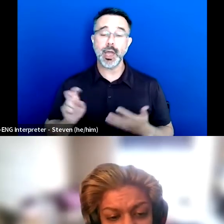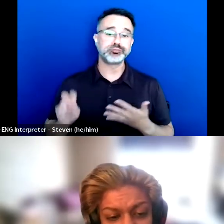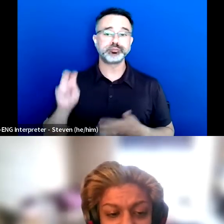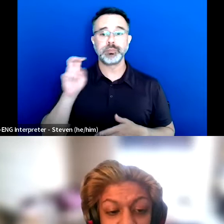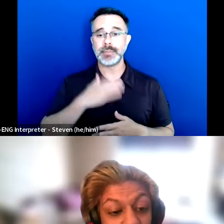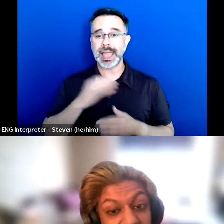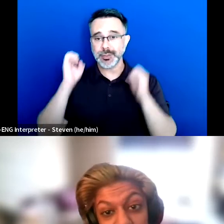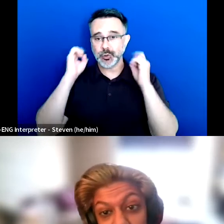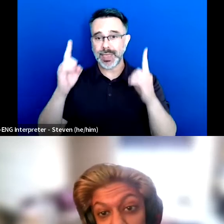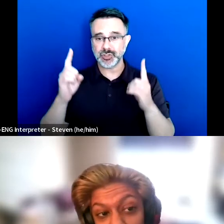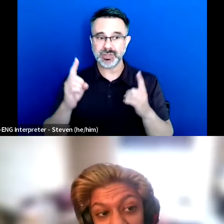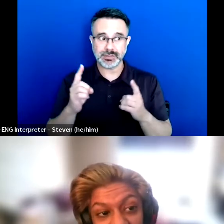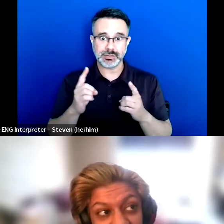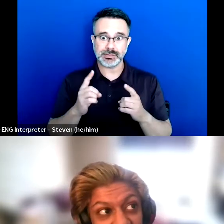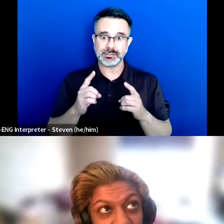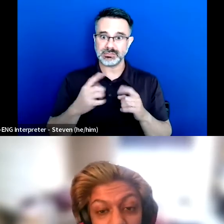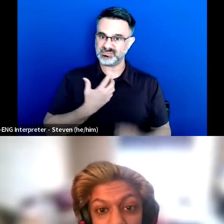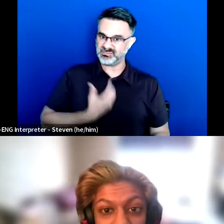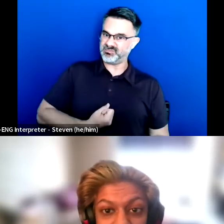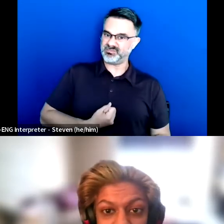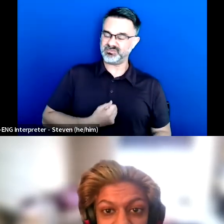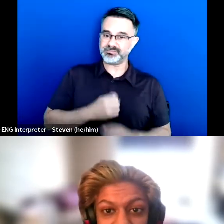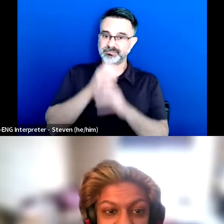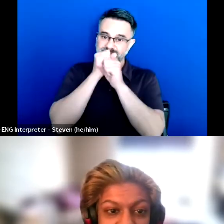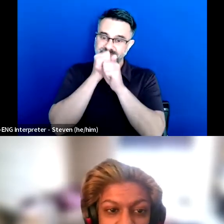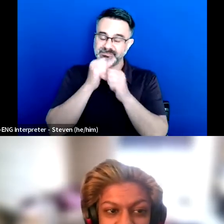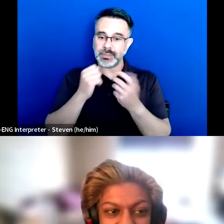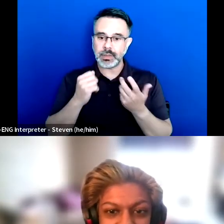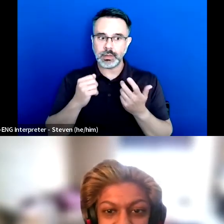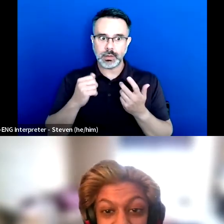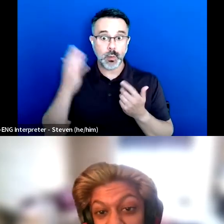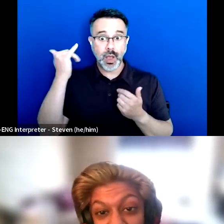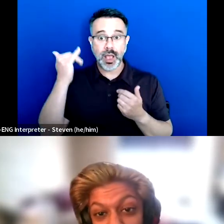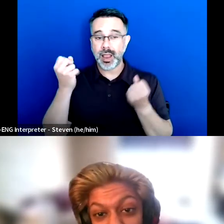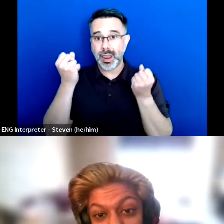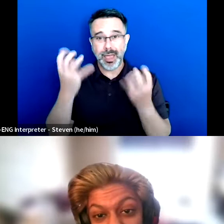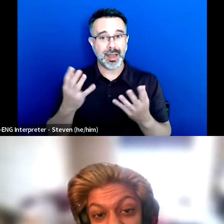And it was really difficult because there were a lot of things that would've been really helpful to me.